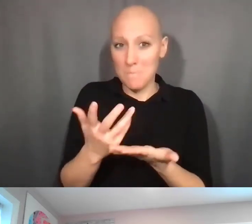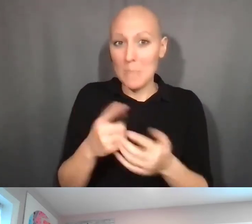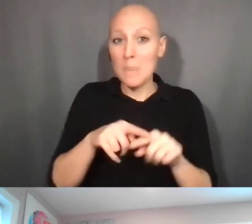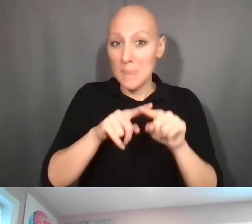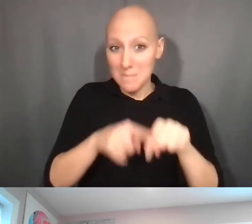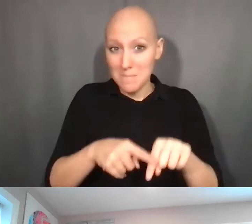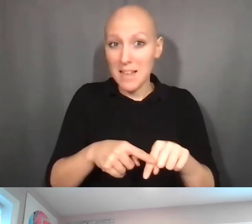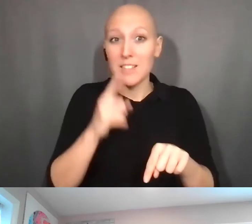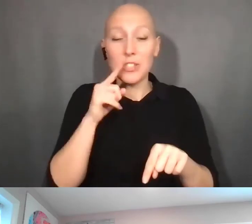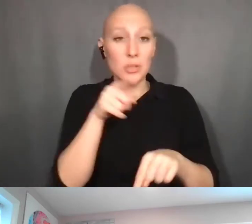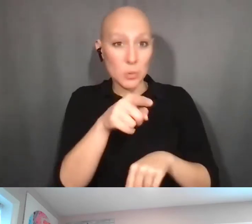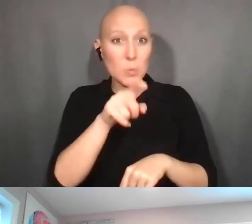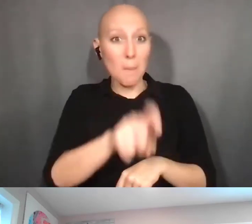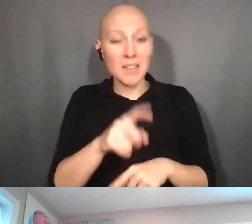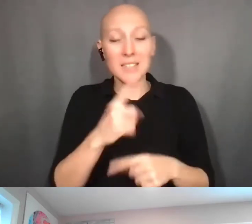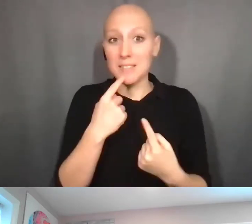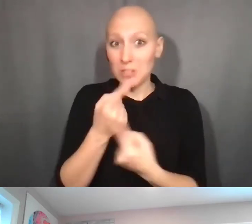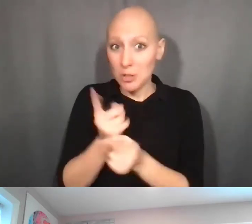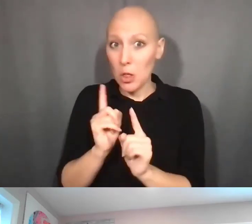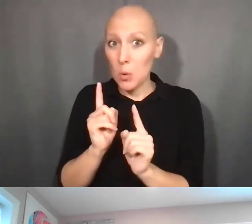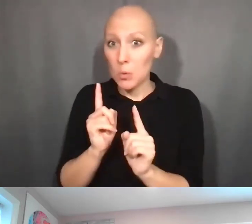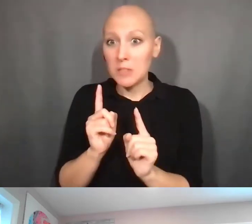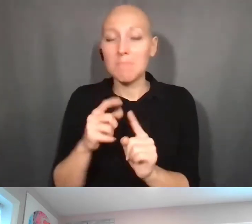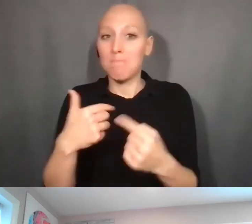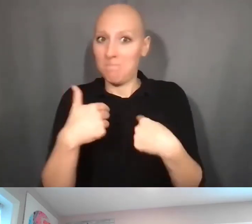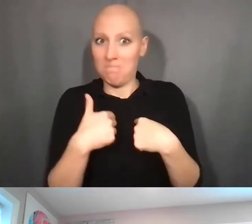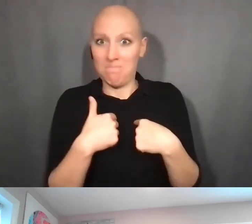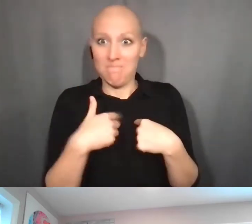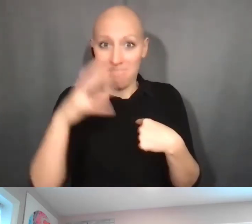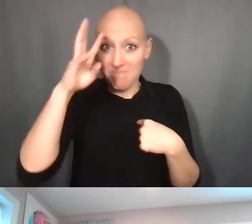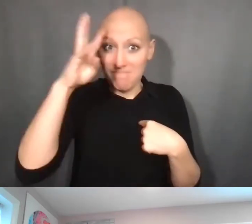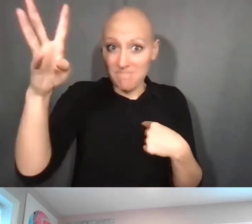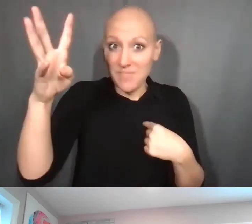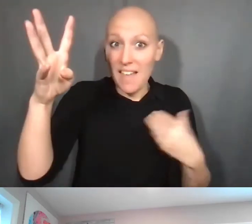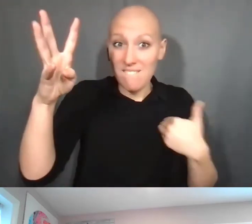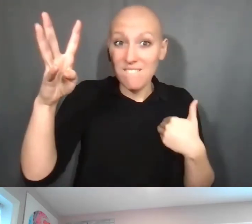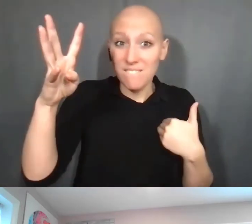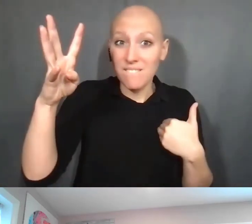to them your invention, what it is, cooperating with them